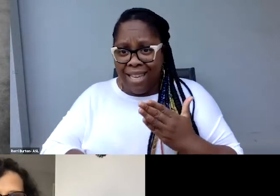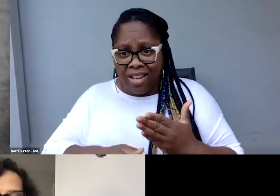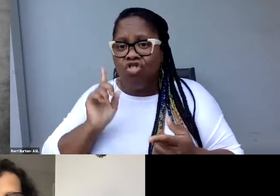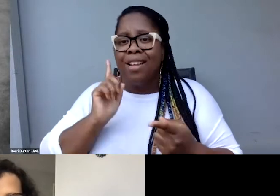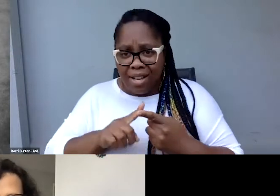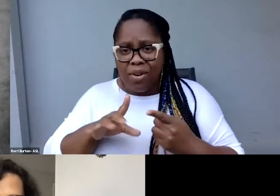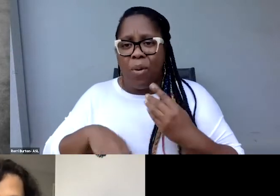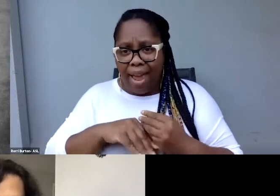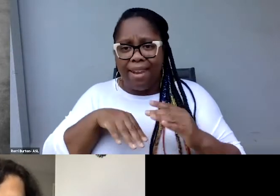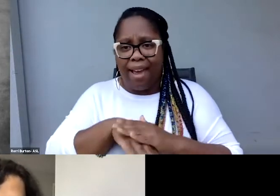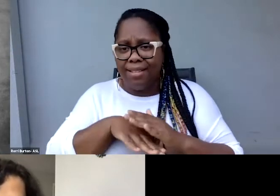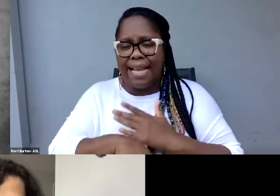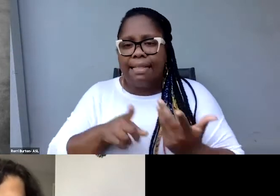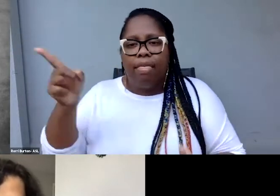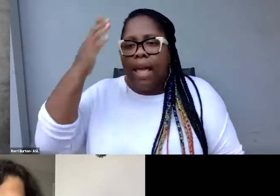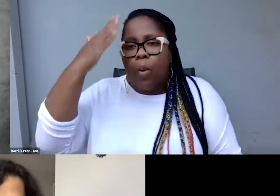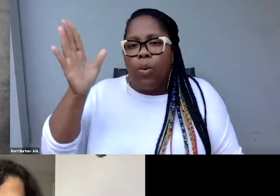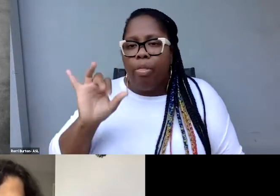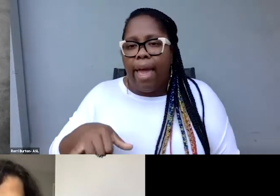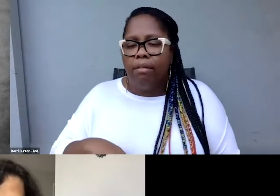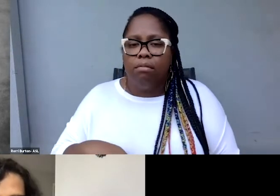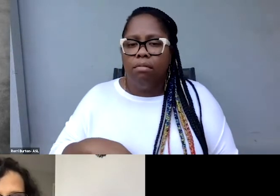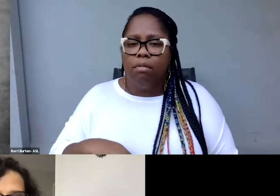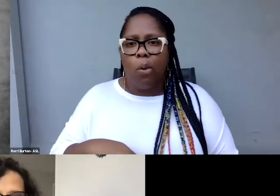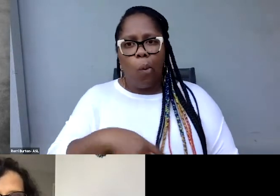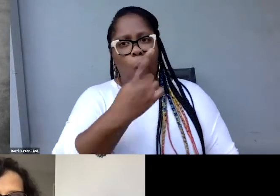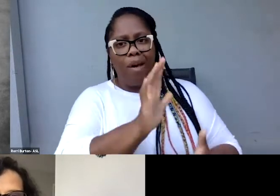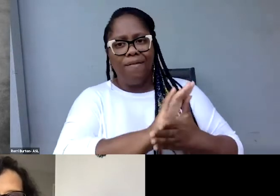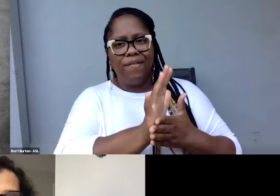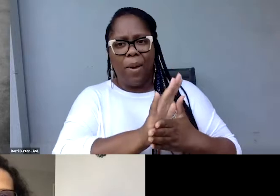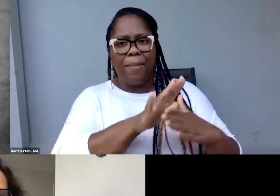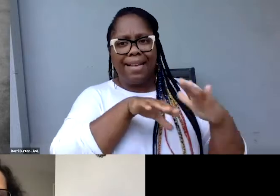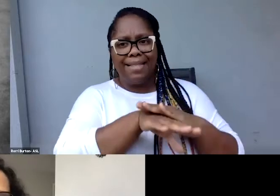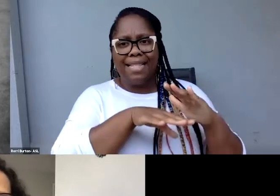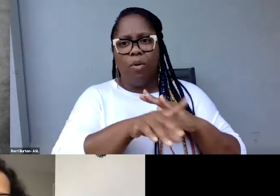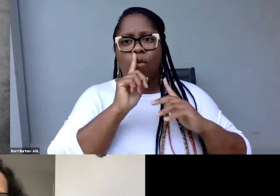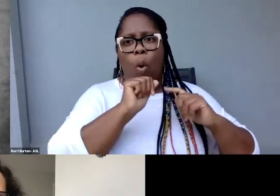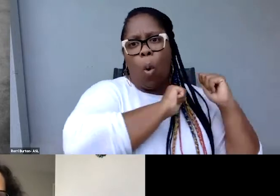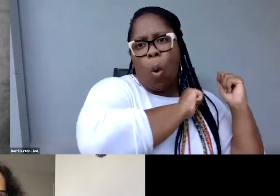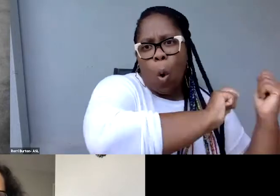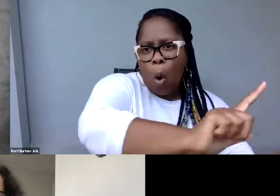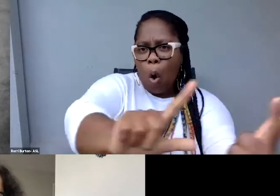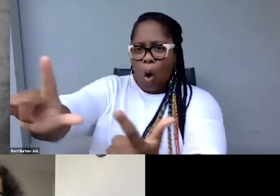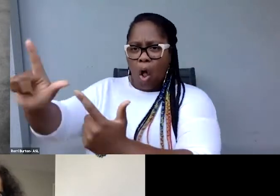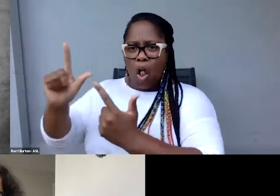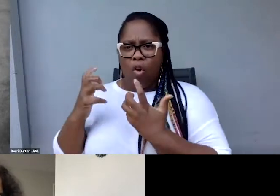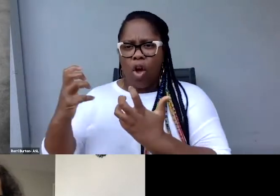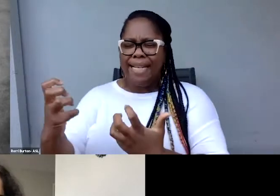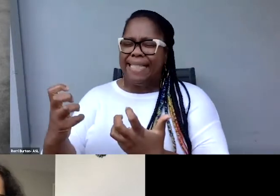You can't ever be one film accessible to all possible audiences. But if you have started,